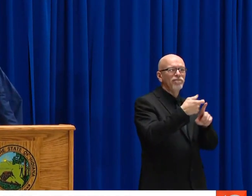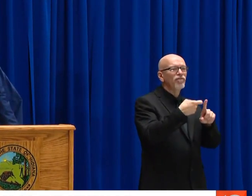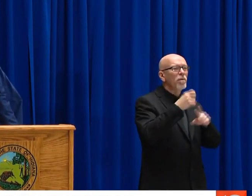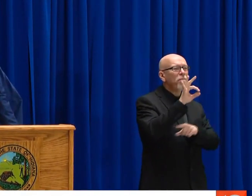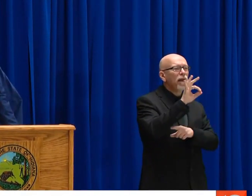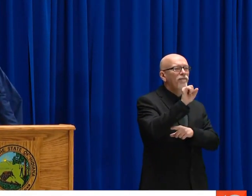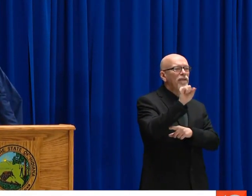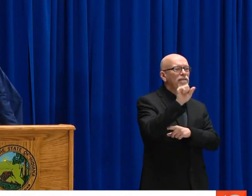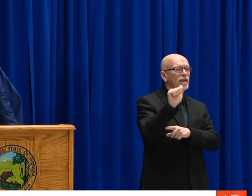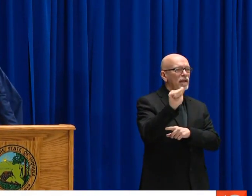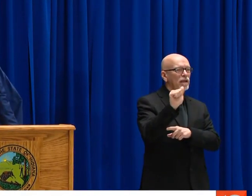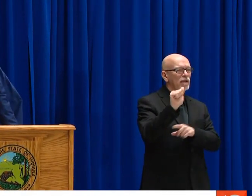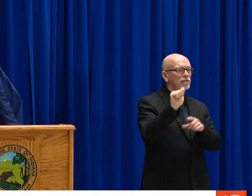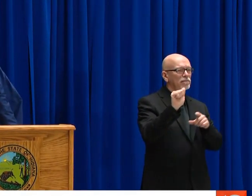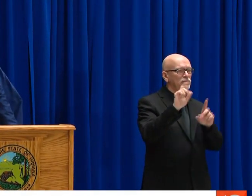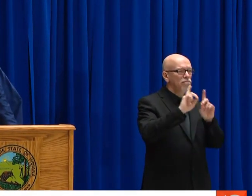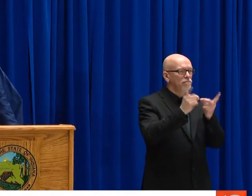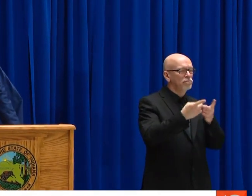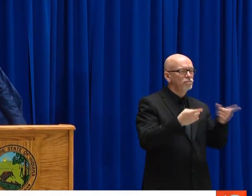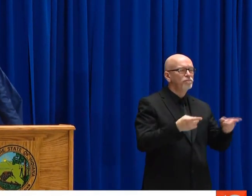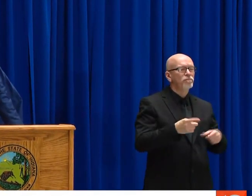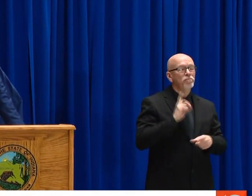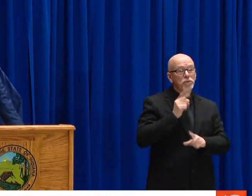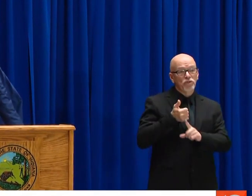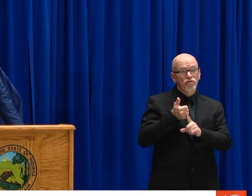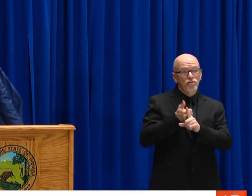THE MICROPHONE AND PODIUM OVER